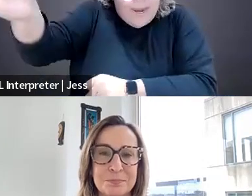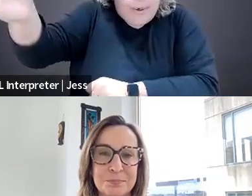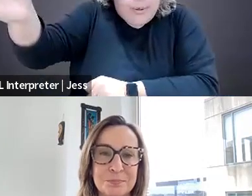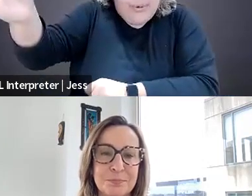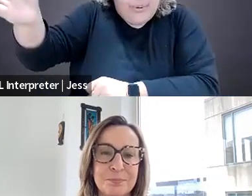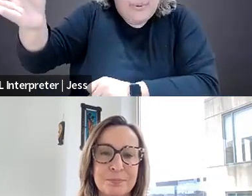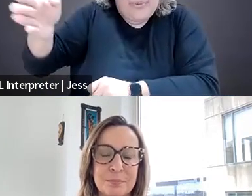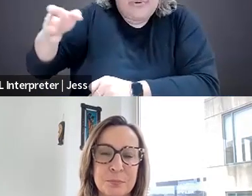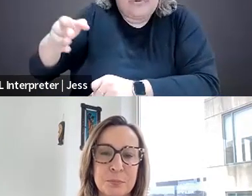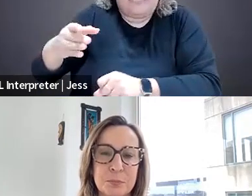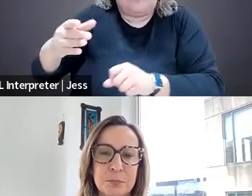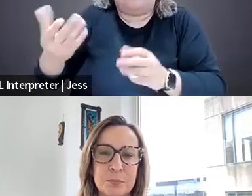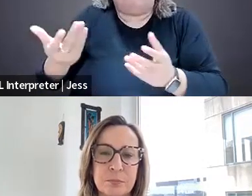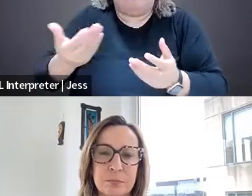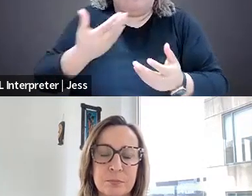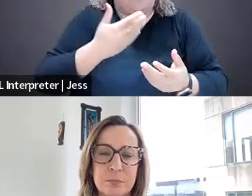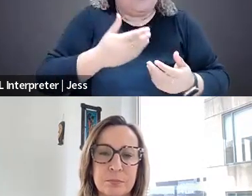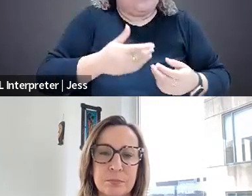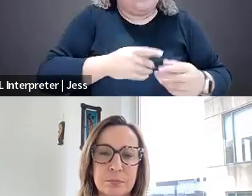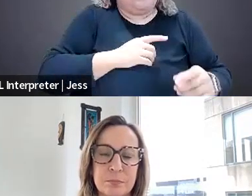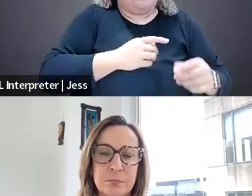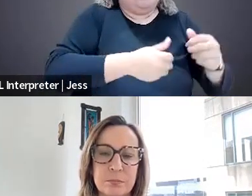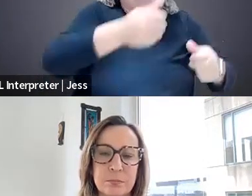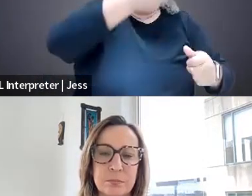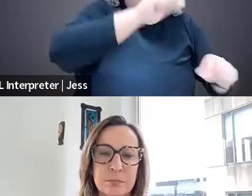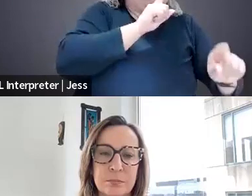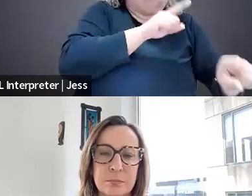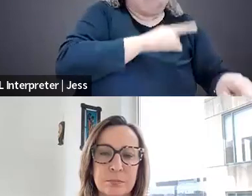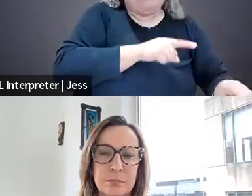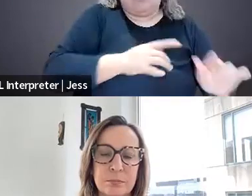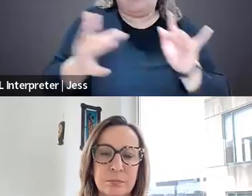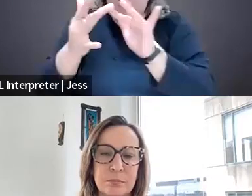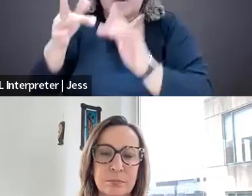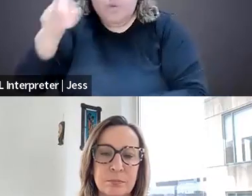it might be more efficient and effective to get something removed from the platform.